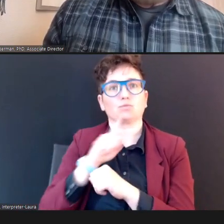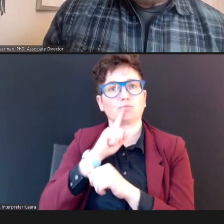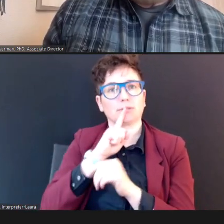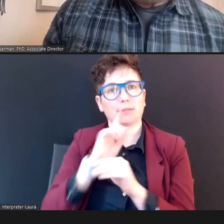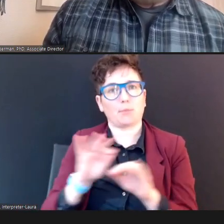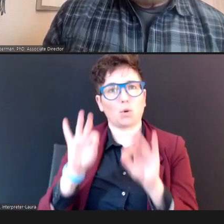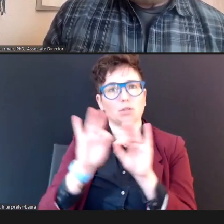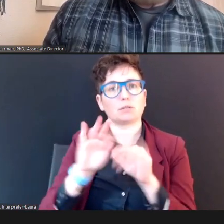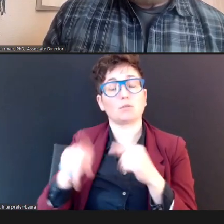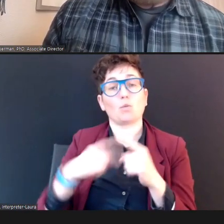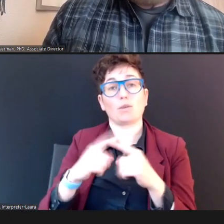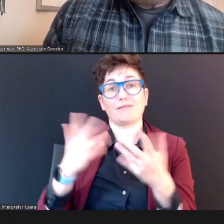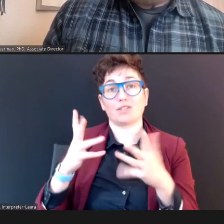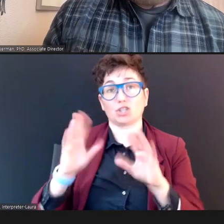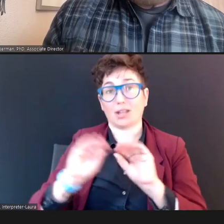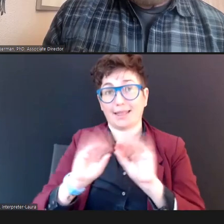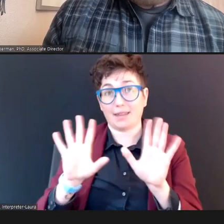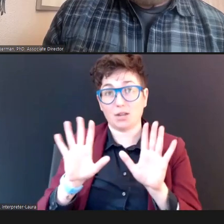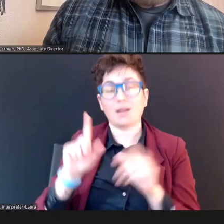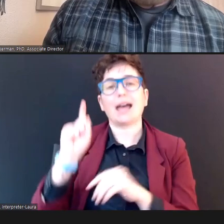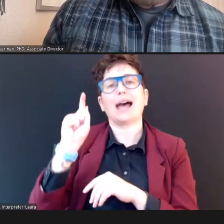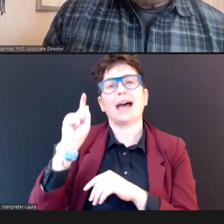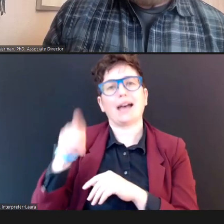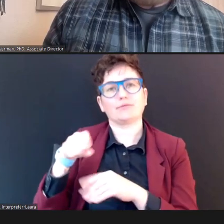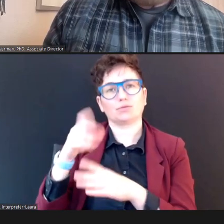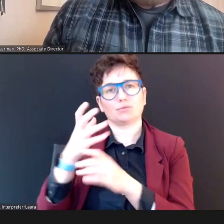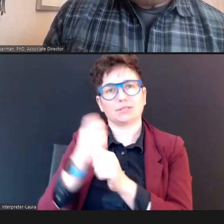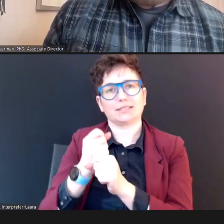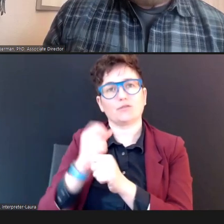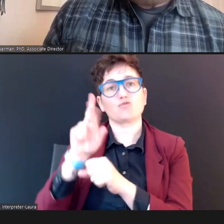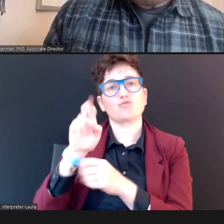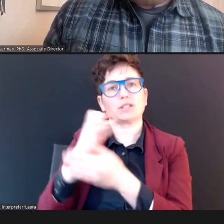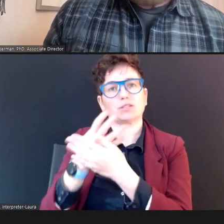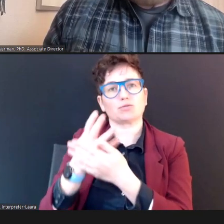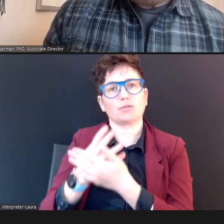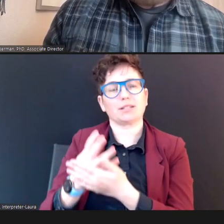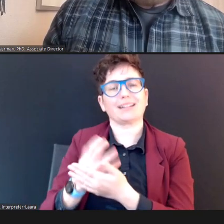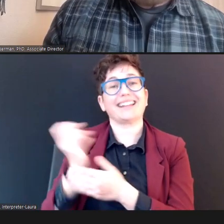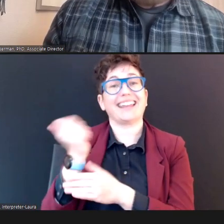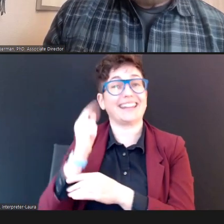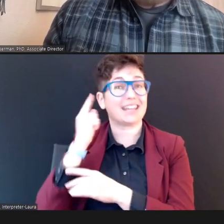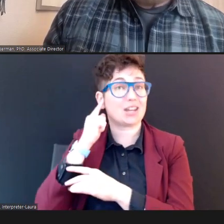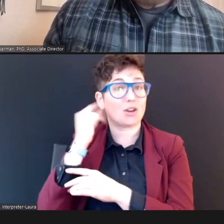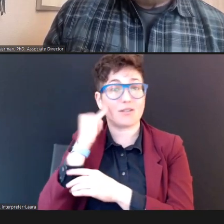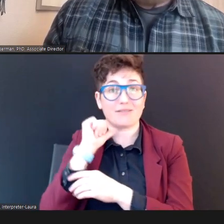to receive the rescreen on any ear that hadn't previously passed.